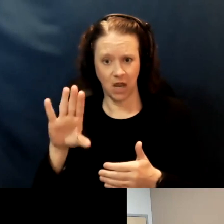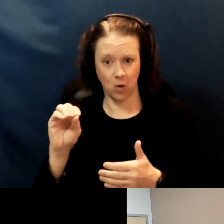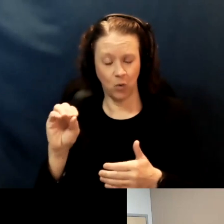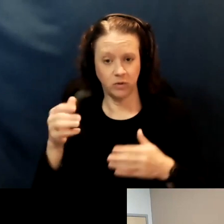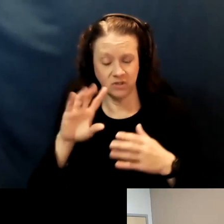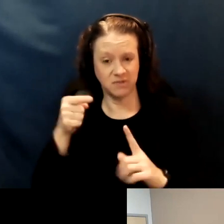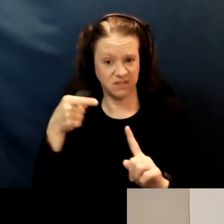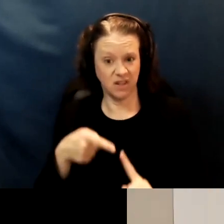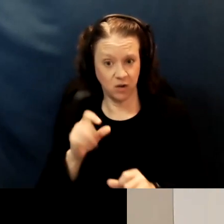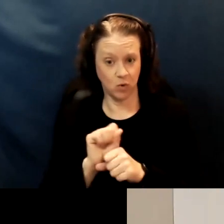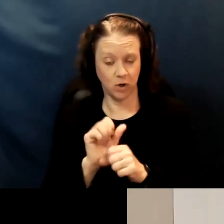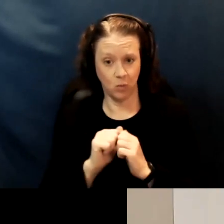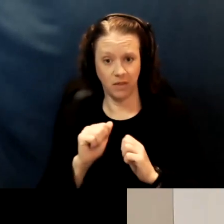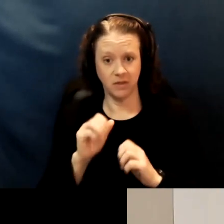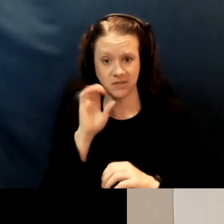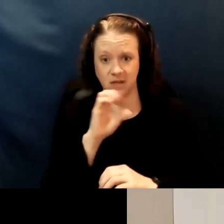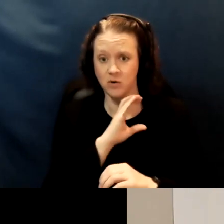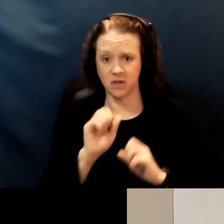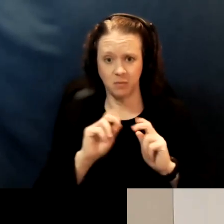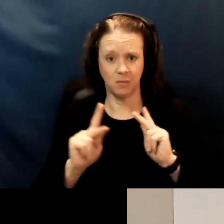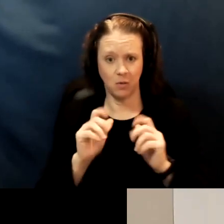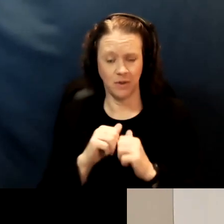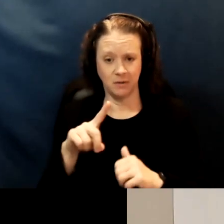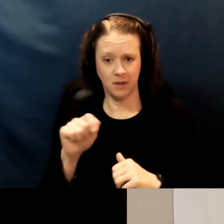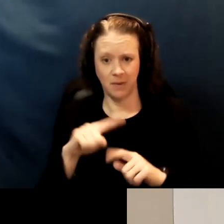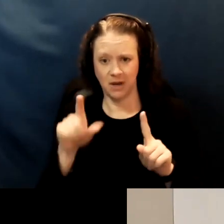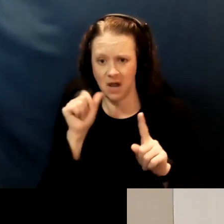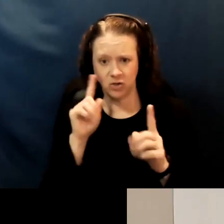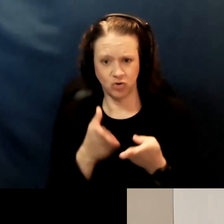and people with disabilities, but not all across the board.